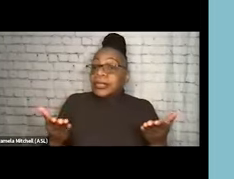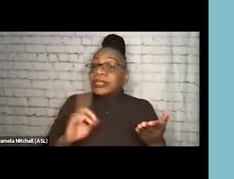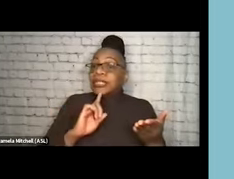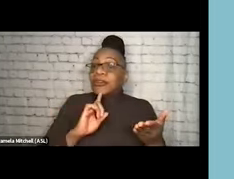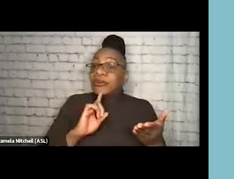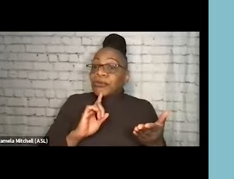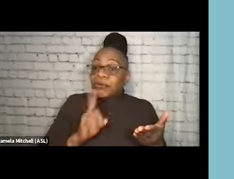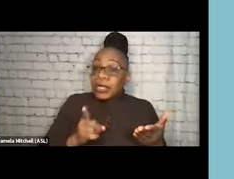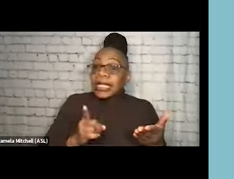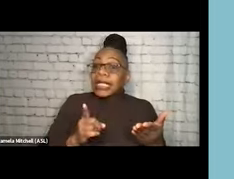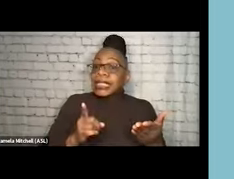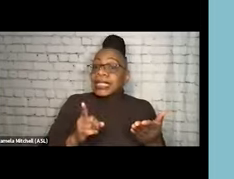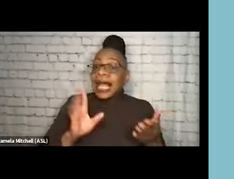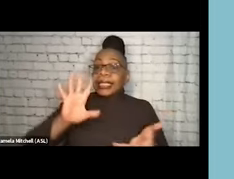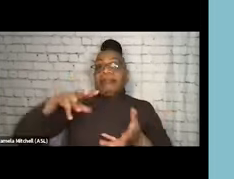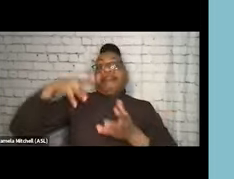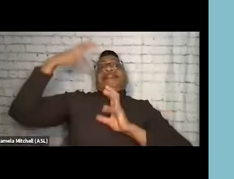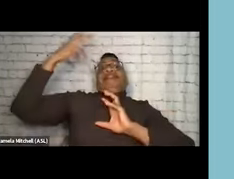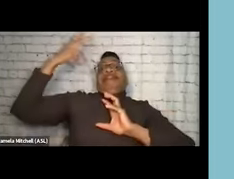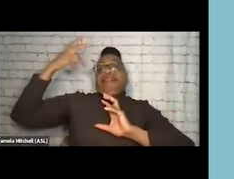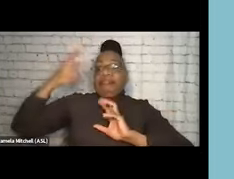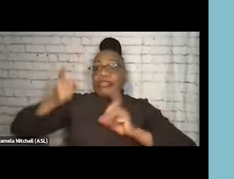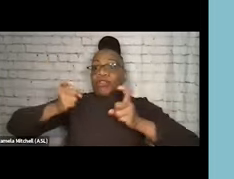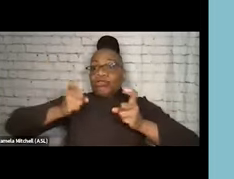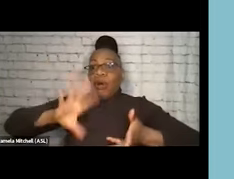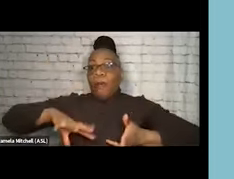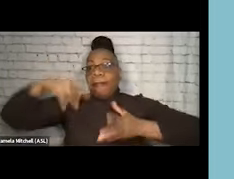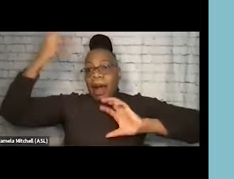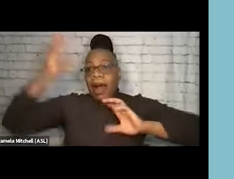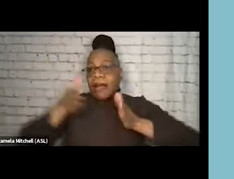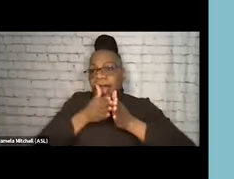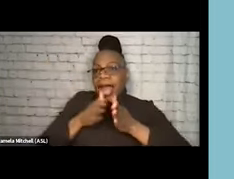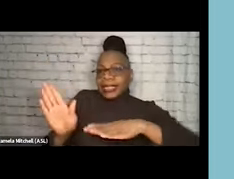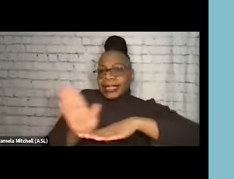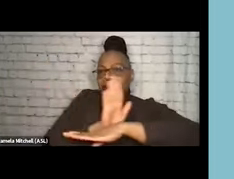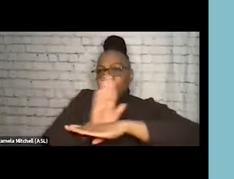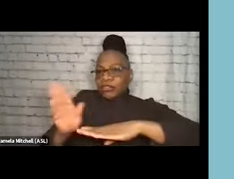on that chaotic or out-of-control end of the spectrum, and promote their health and wellness,